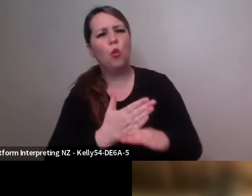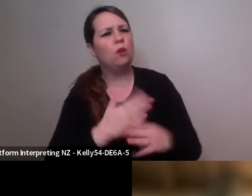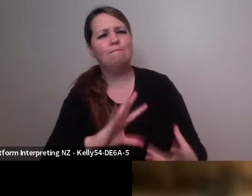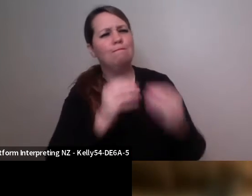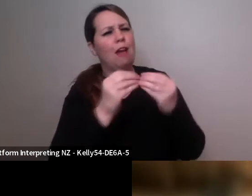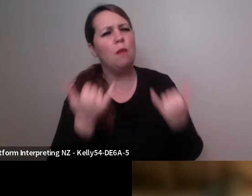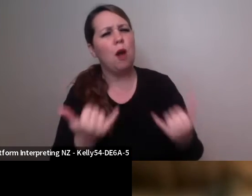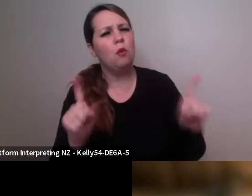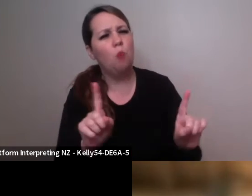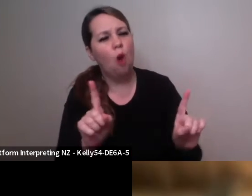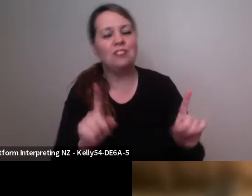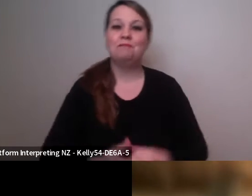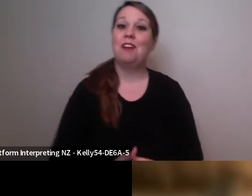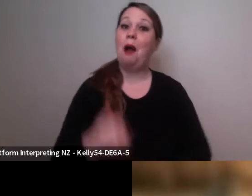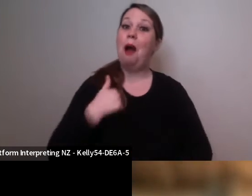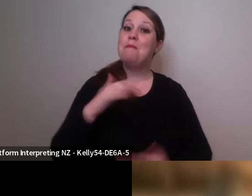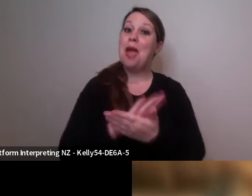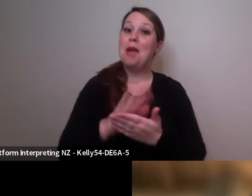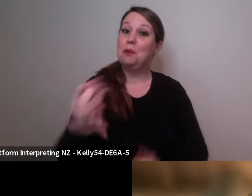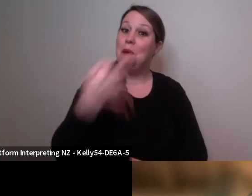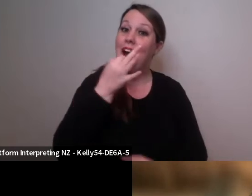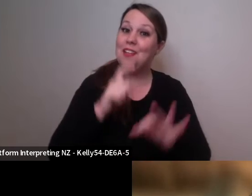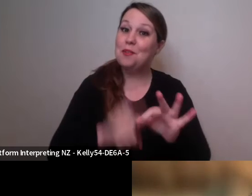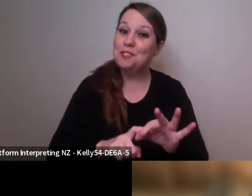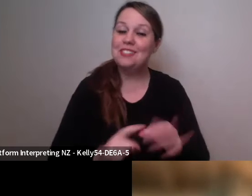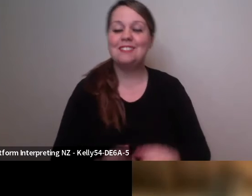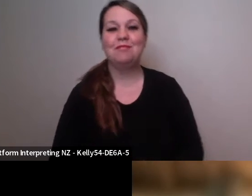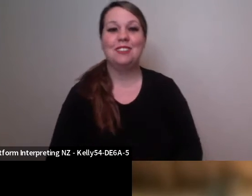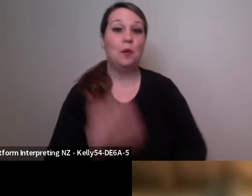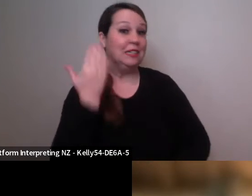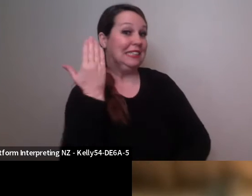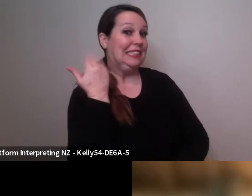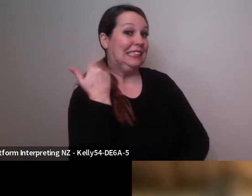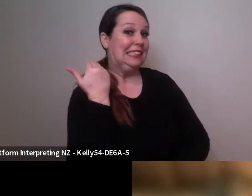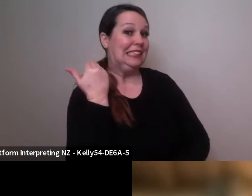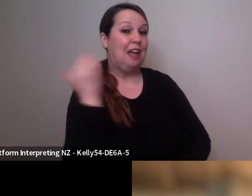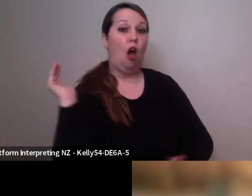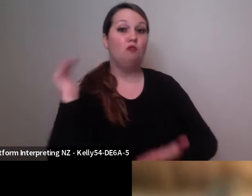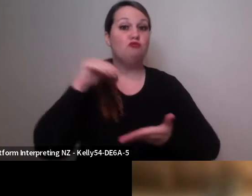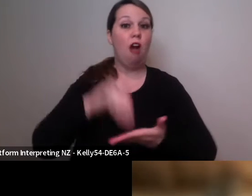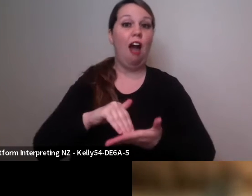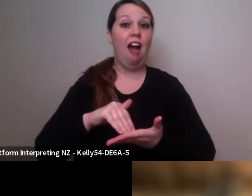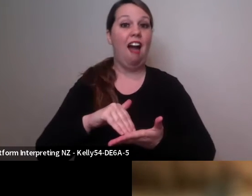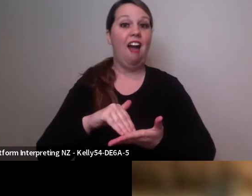I'm glad you asked that question! So I've just returned from Dublin where